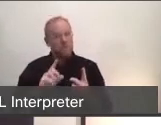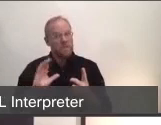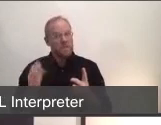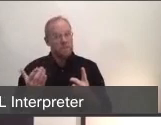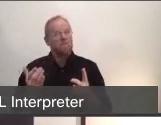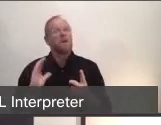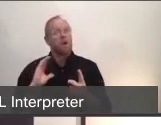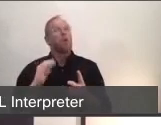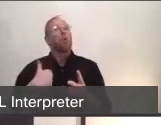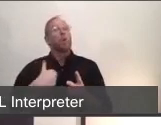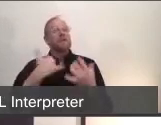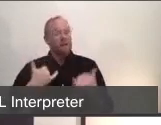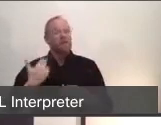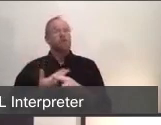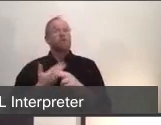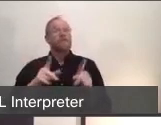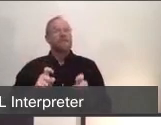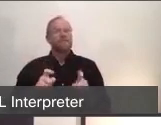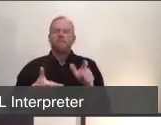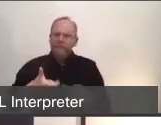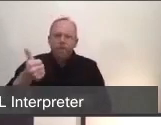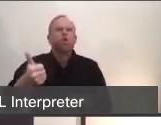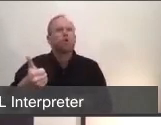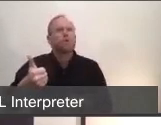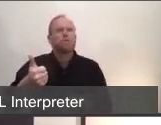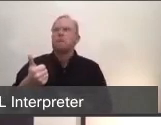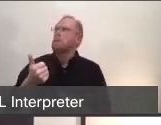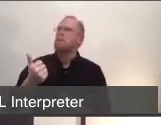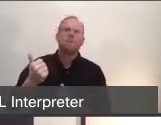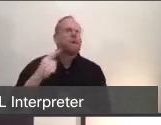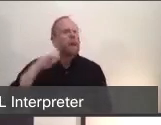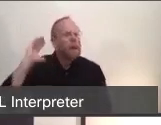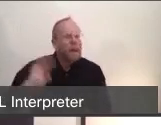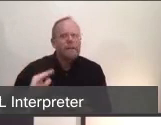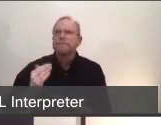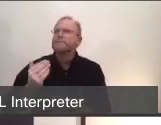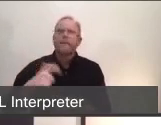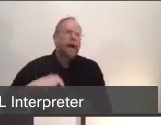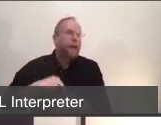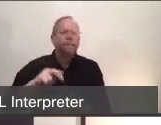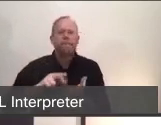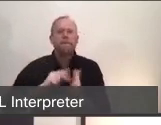sometimes as fast as 6 to 8 hours in terms of turnaround time. And even the County test